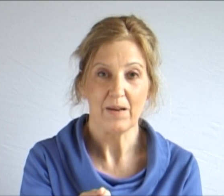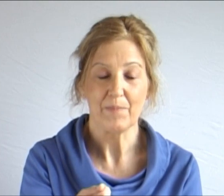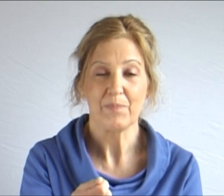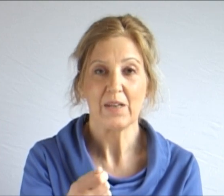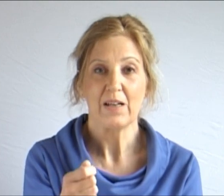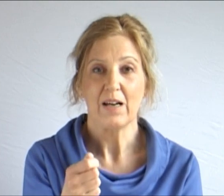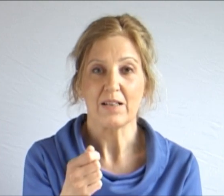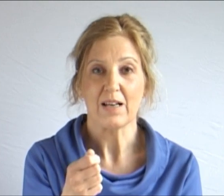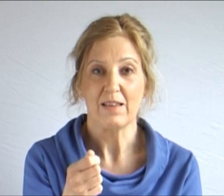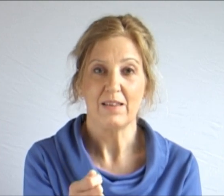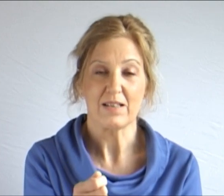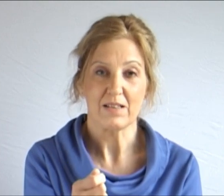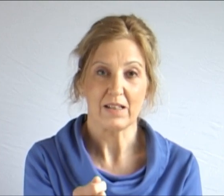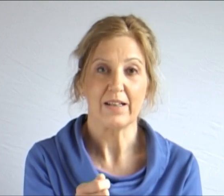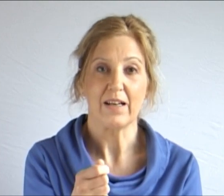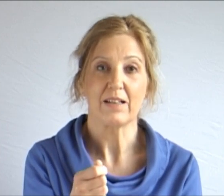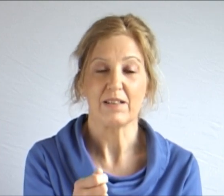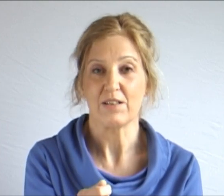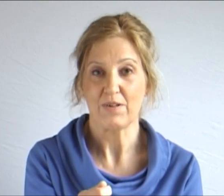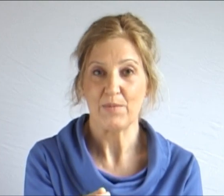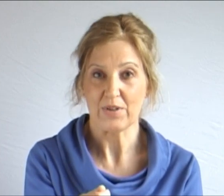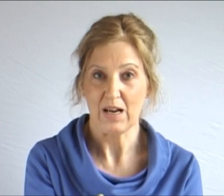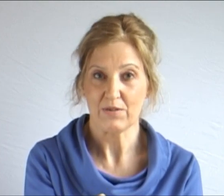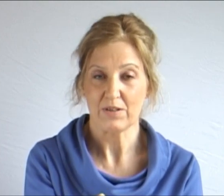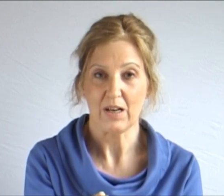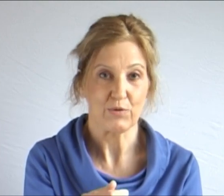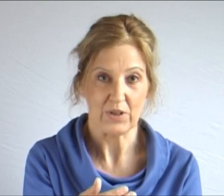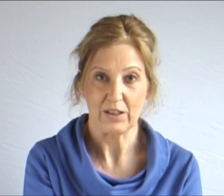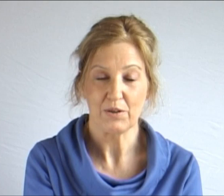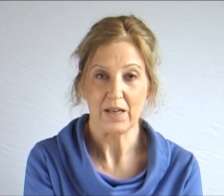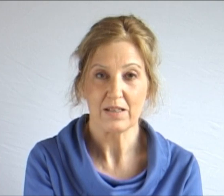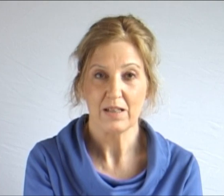I'd say, "This is the clinic", "This is Grandma's house", and of course I would cue it,